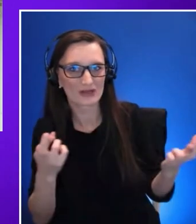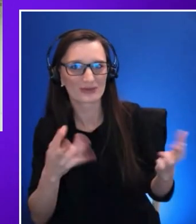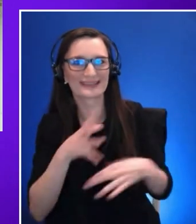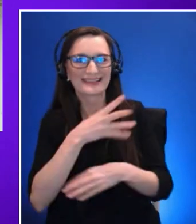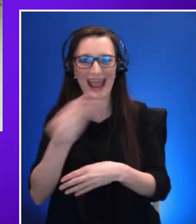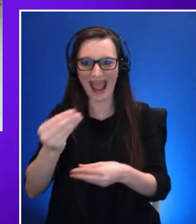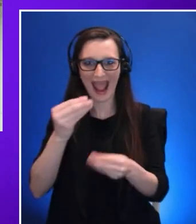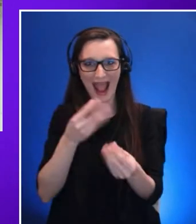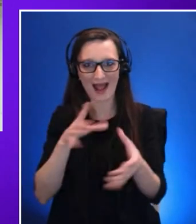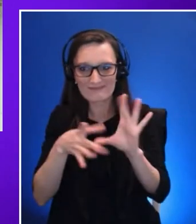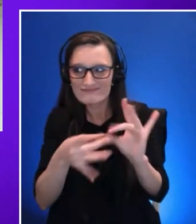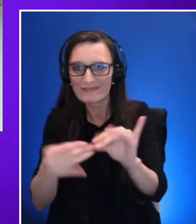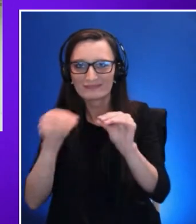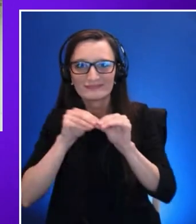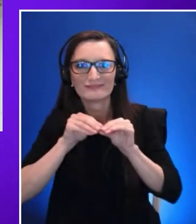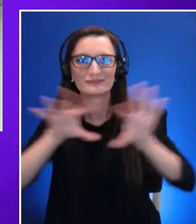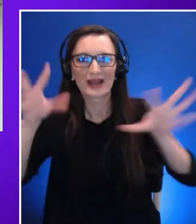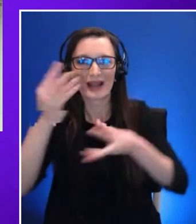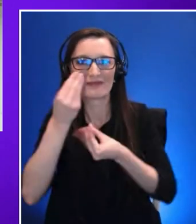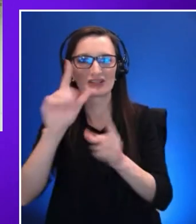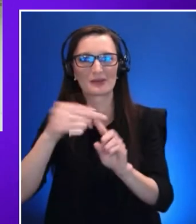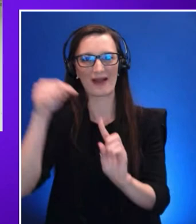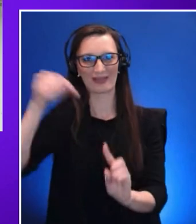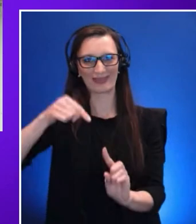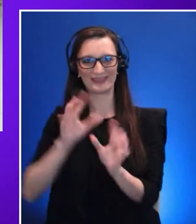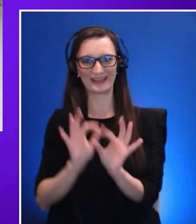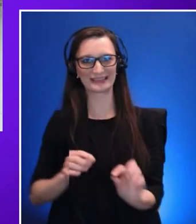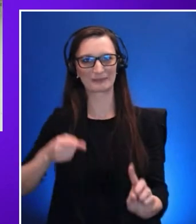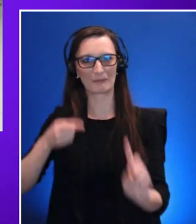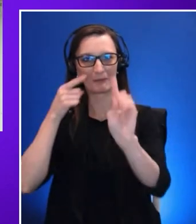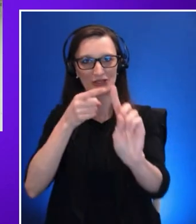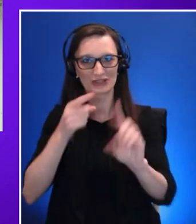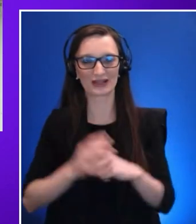over the next few days you'll be meeting some of the key people who have driven XR Accesses